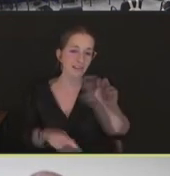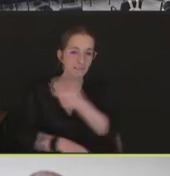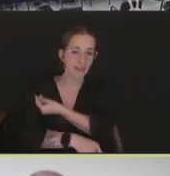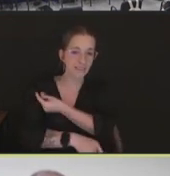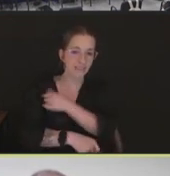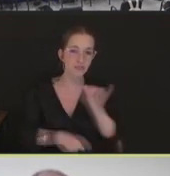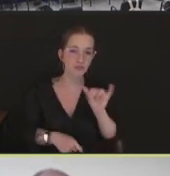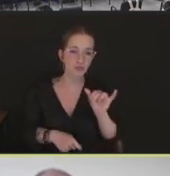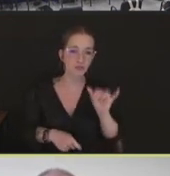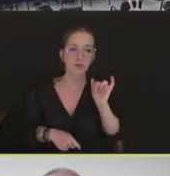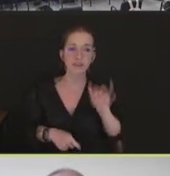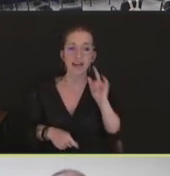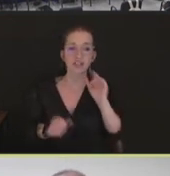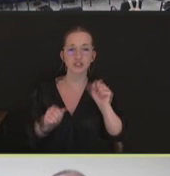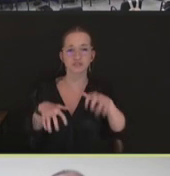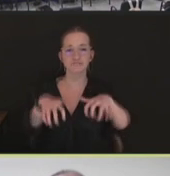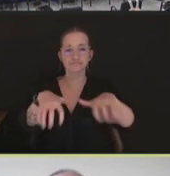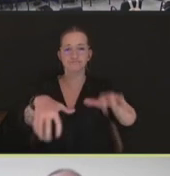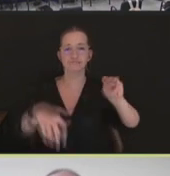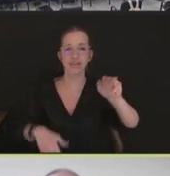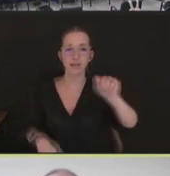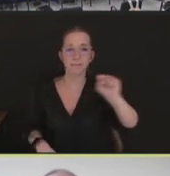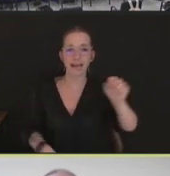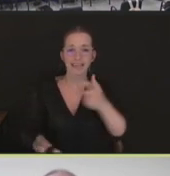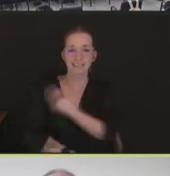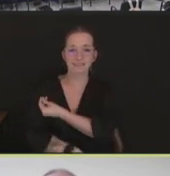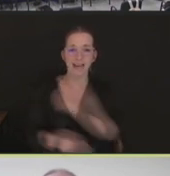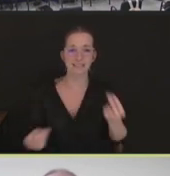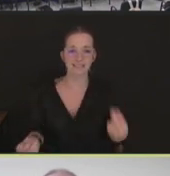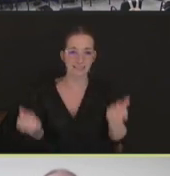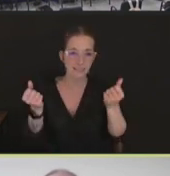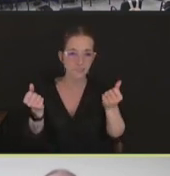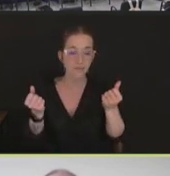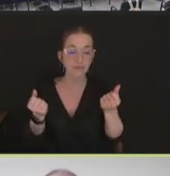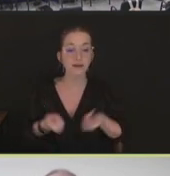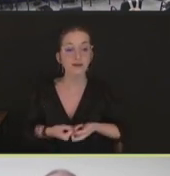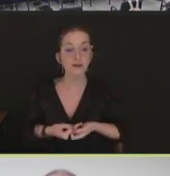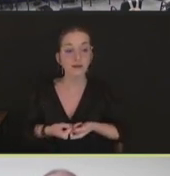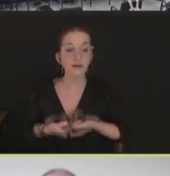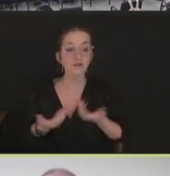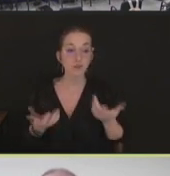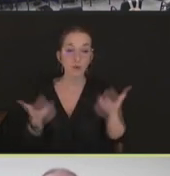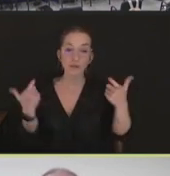population of birds, so. So the large numbers of poultry in -- that we have in the United States,